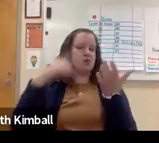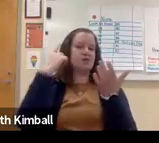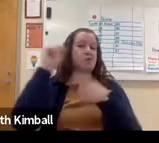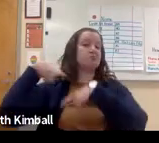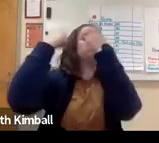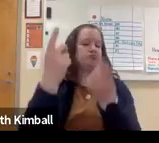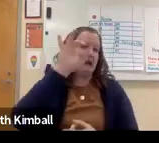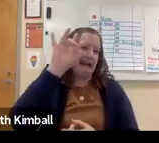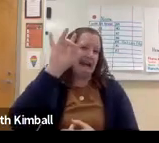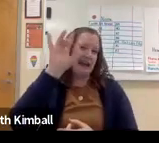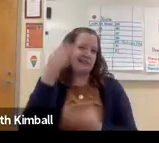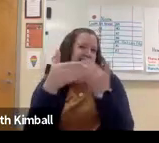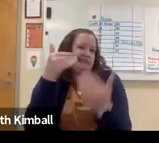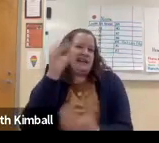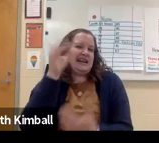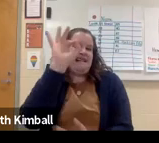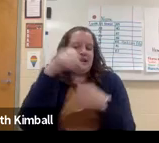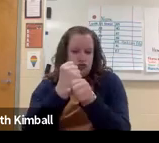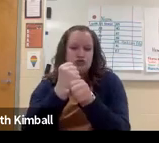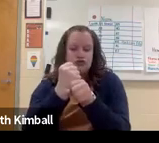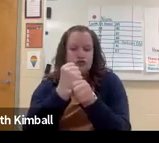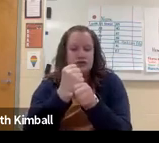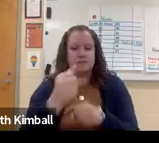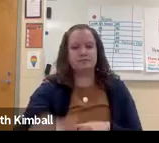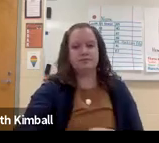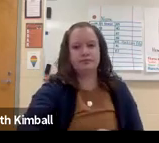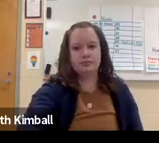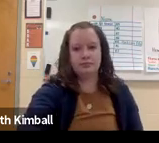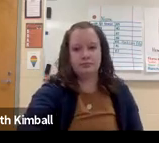and high school students for the last eight, almost nine years.